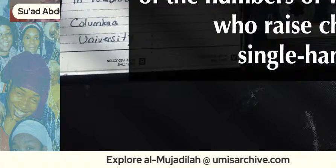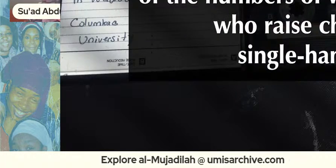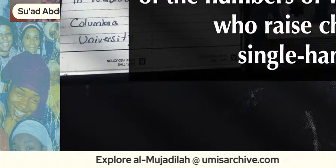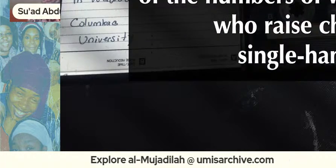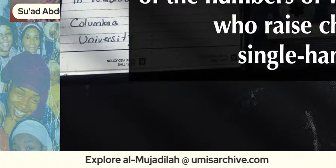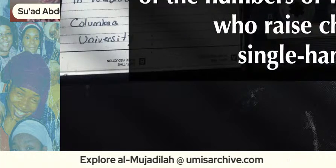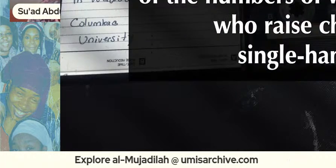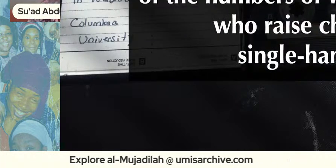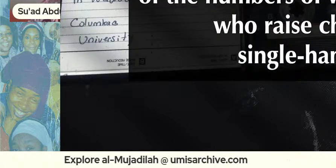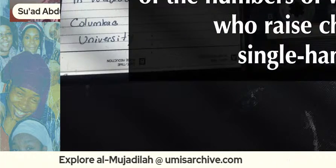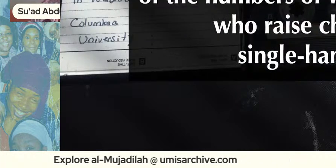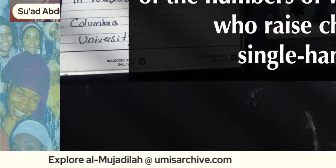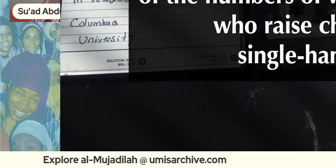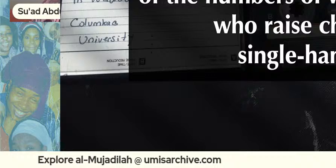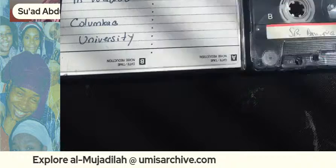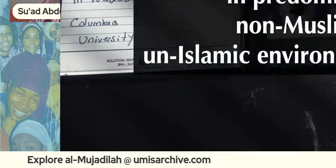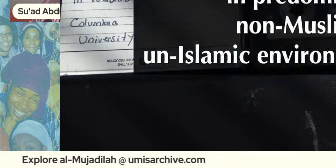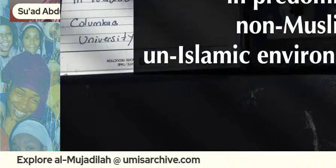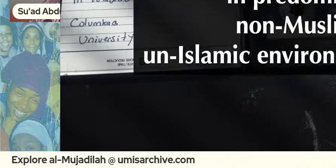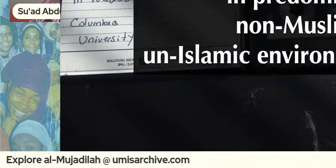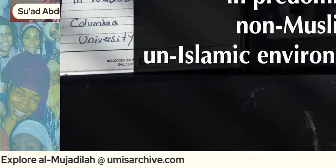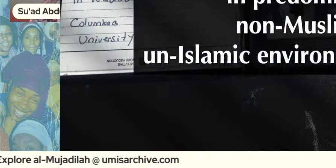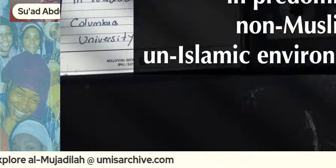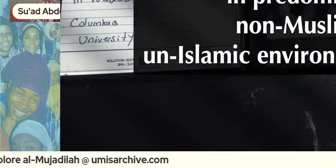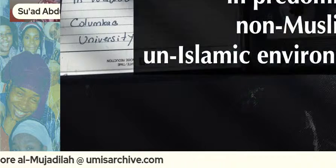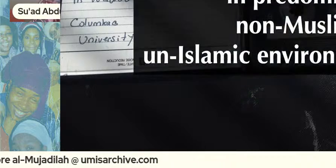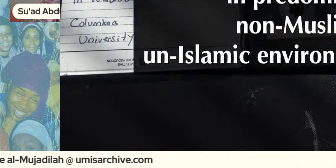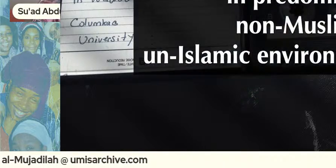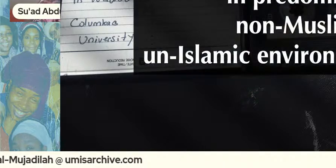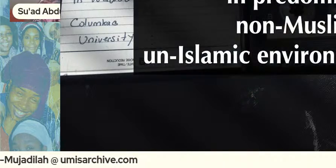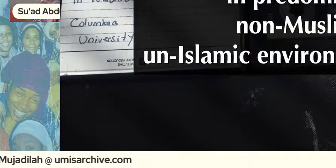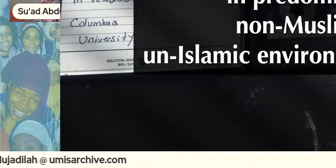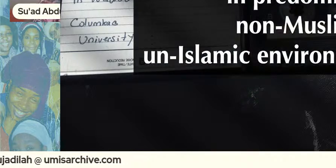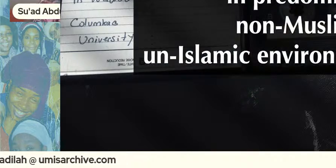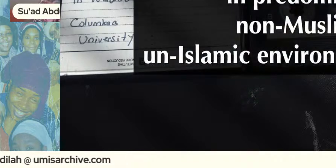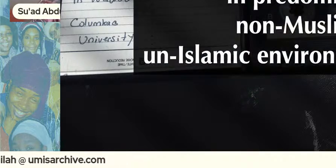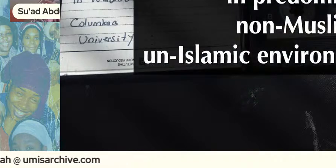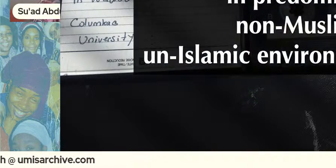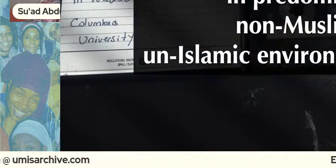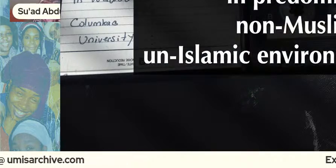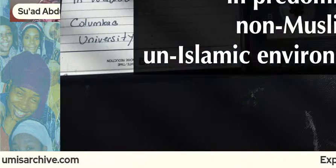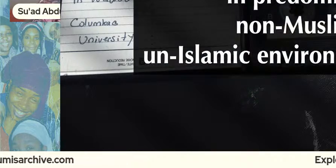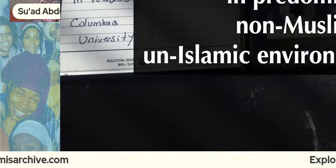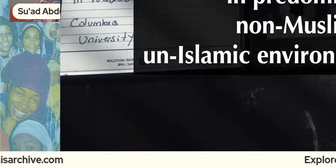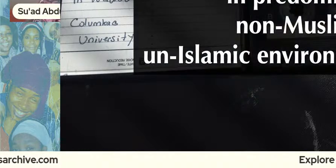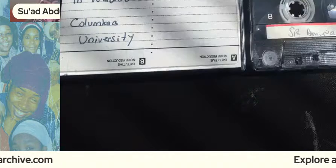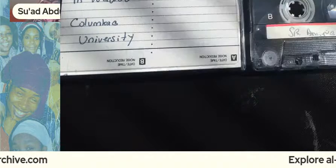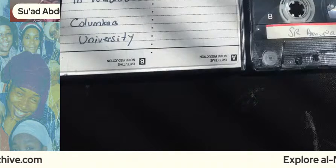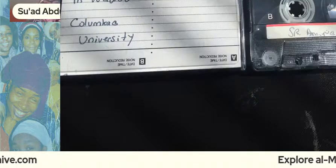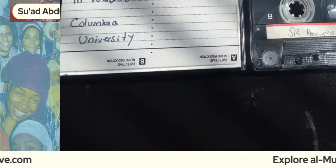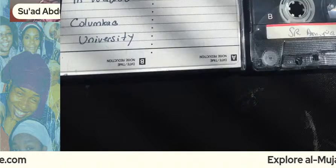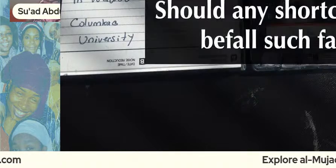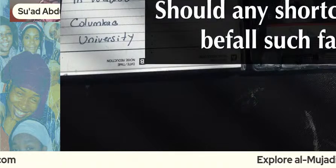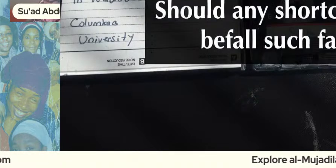raise children single-handedly in predominantly non-muslim and un-islamic environments should